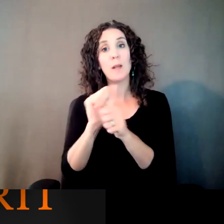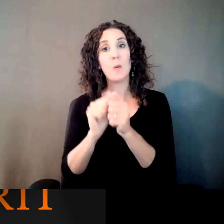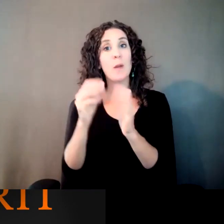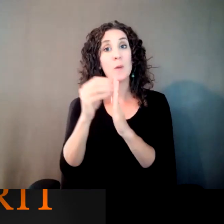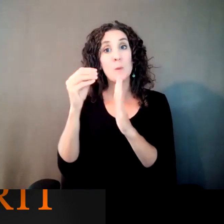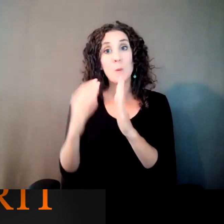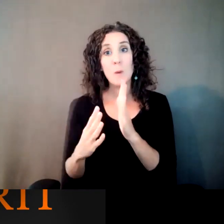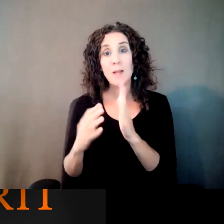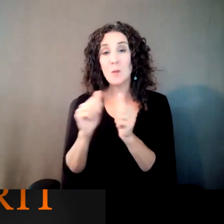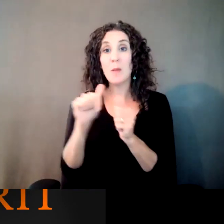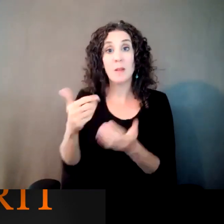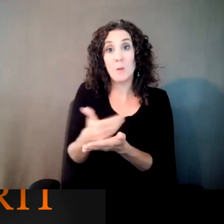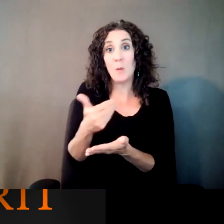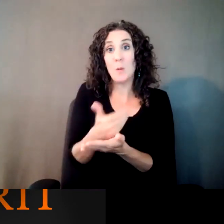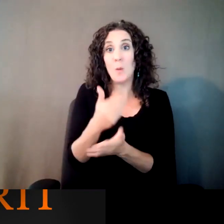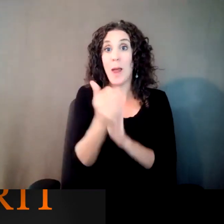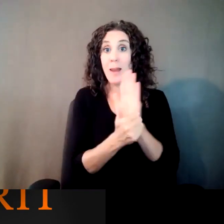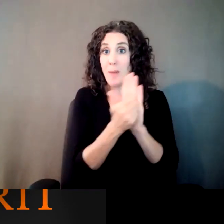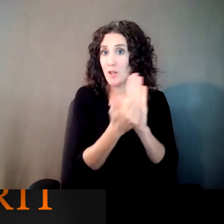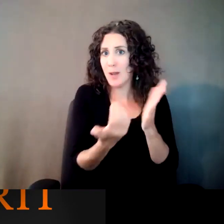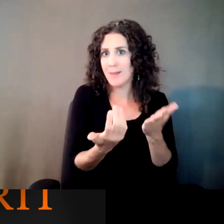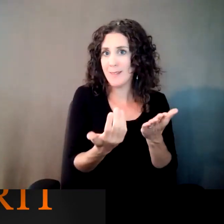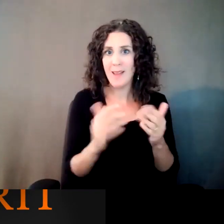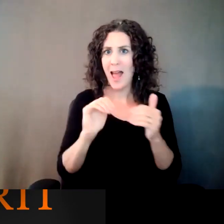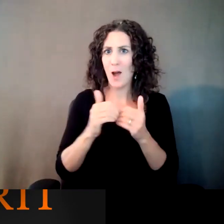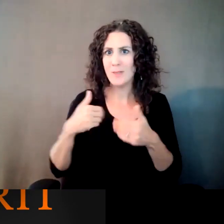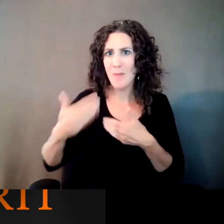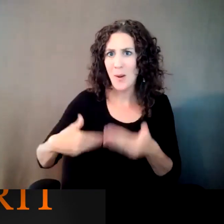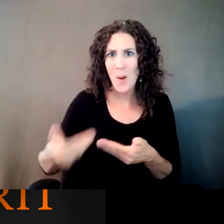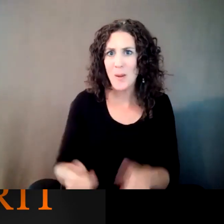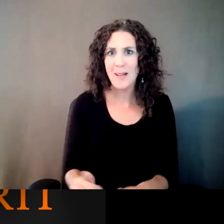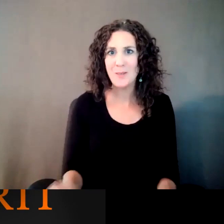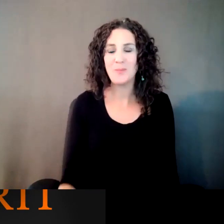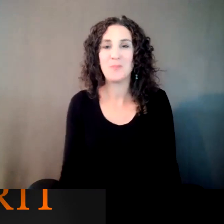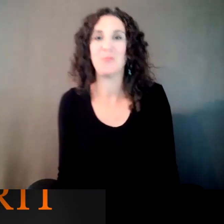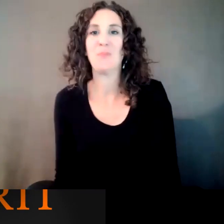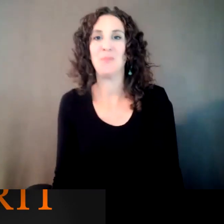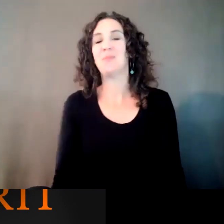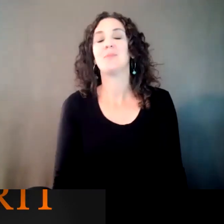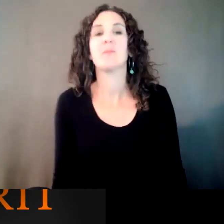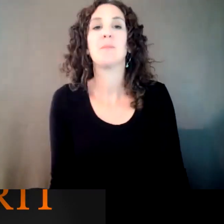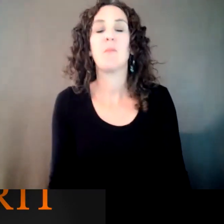this new endeavor of changing it into a cartoon? JESSE GAGE: So they were great. They were